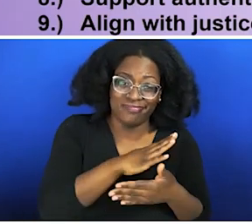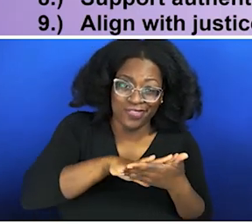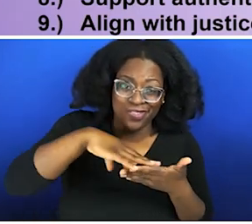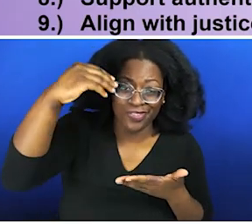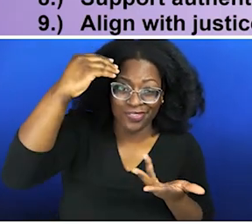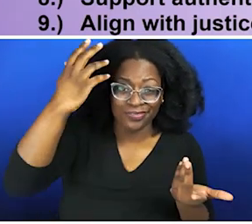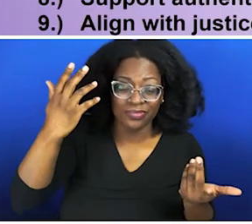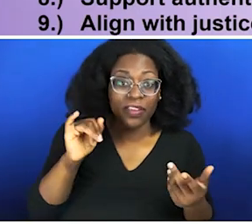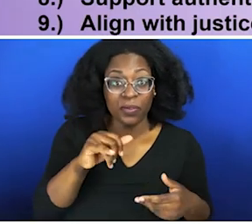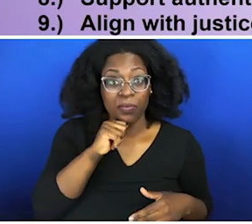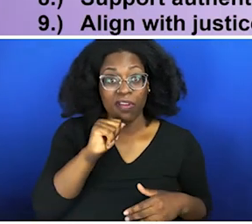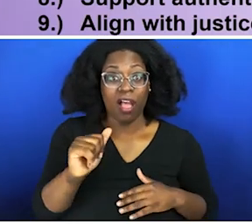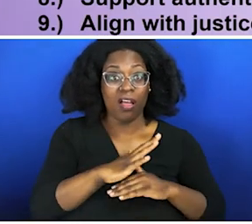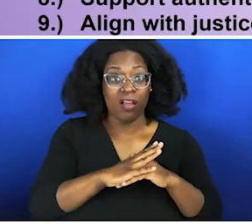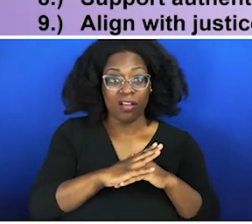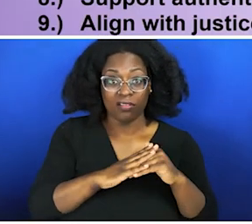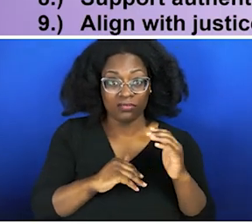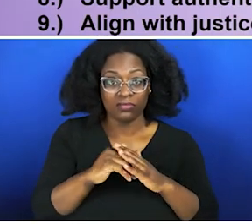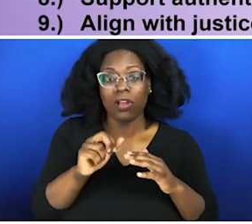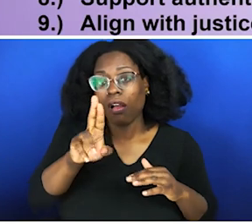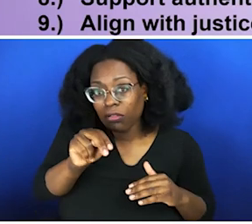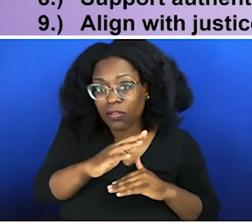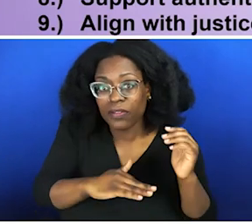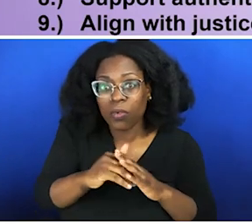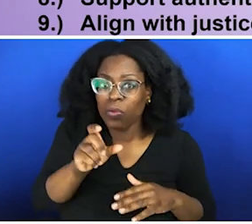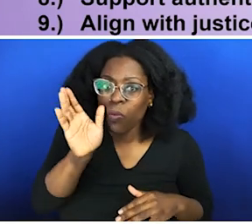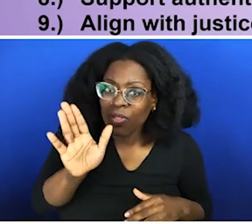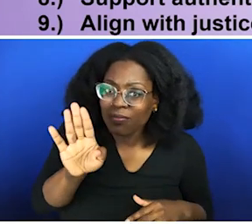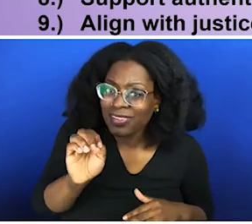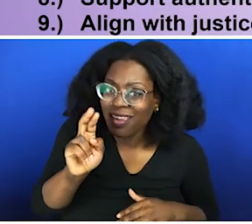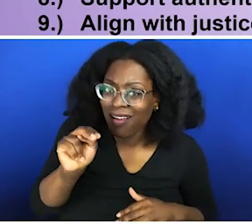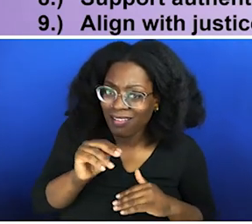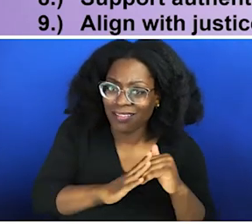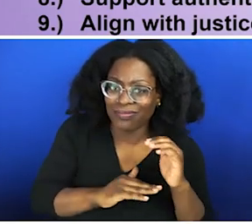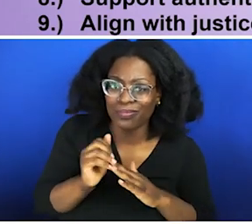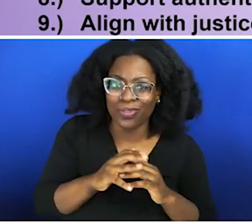work, then there's something going wrong, truly wrong.